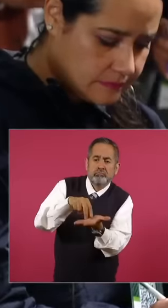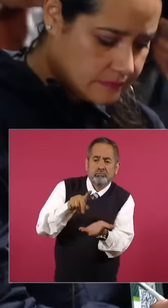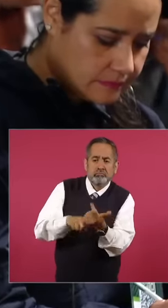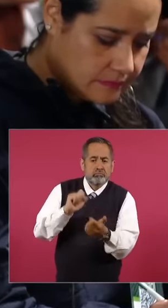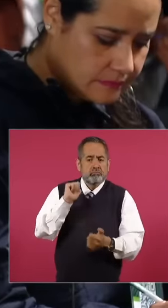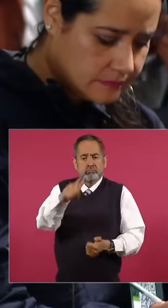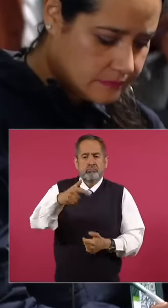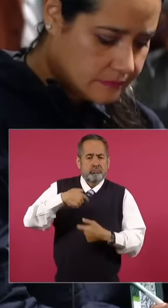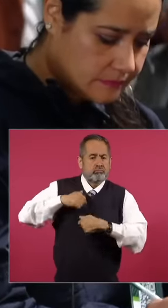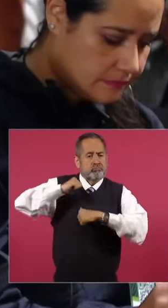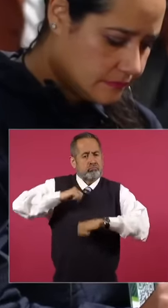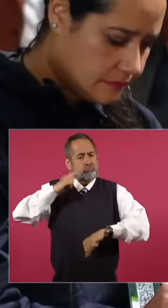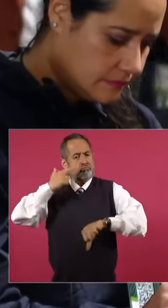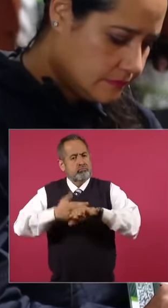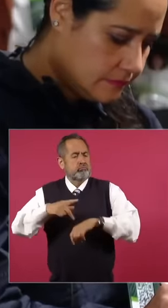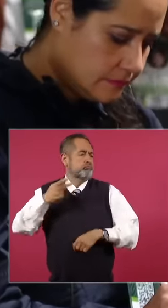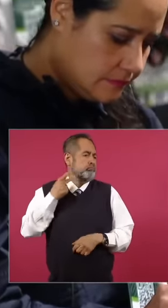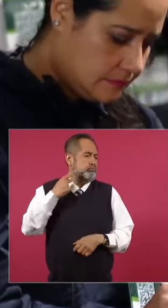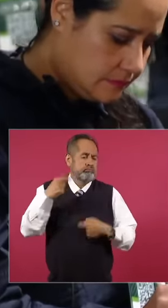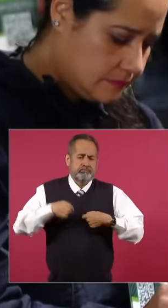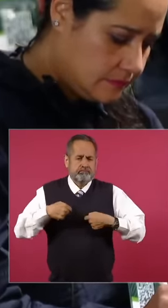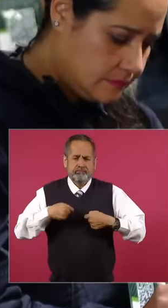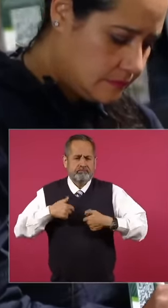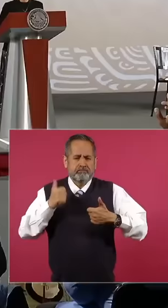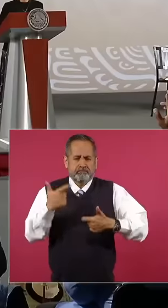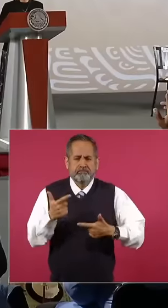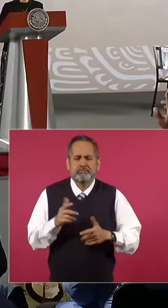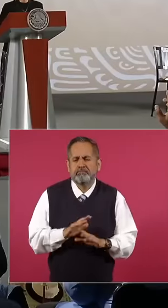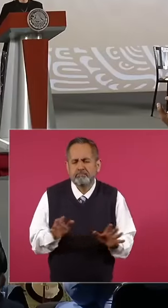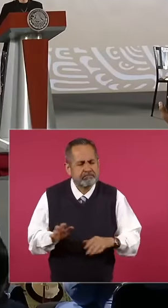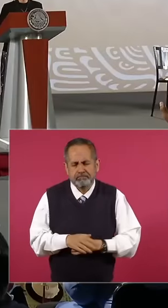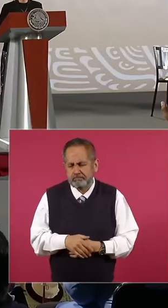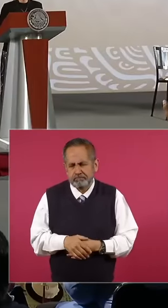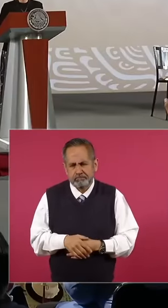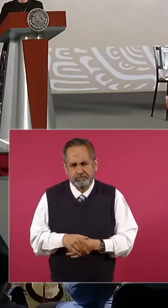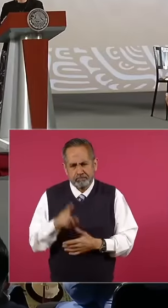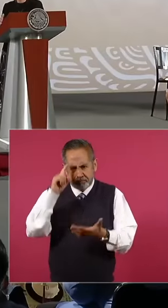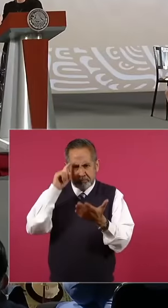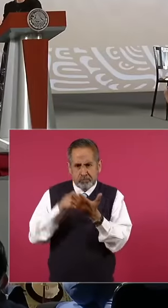have to be like this even I don't think that family genealogy will lead us all to be